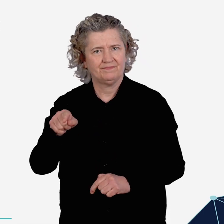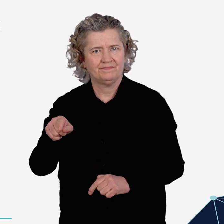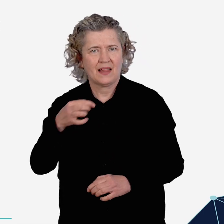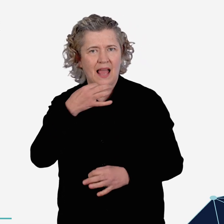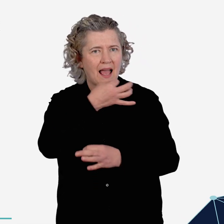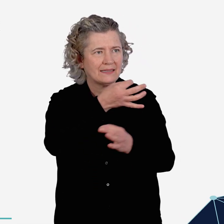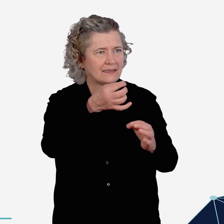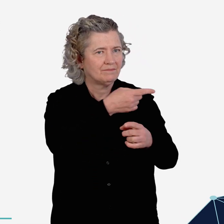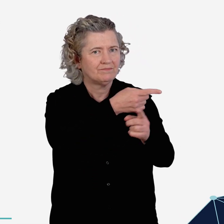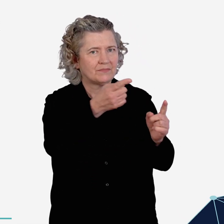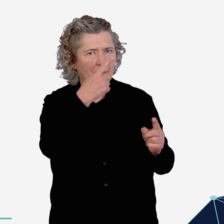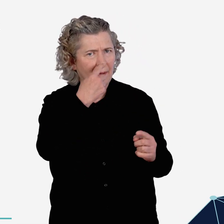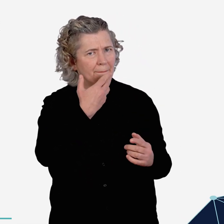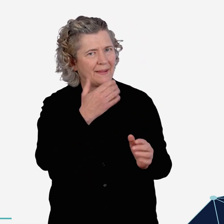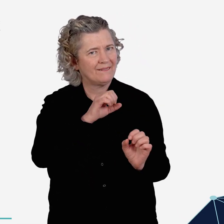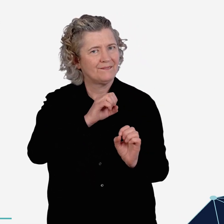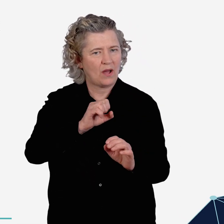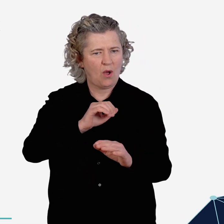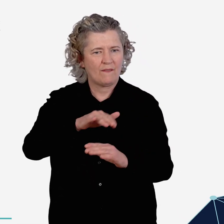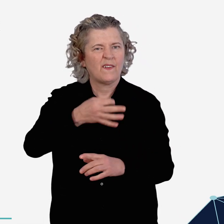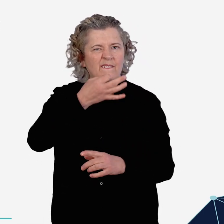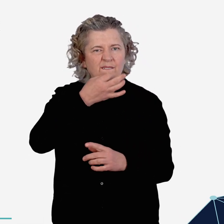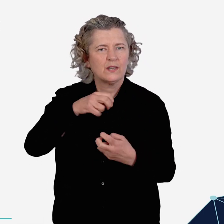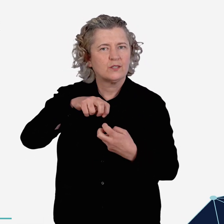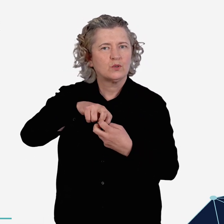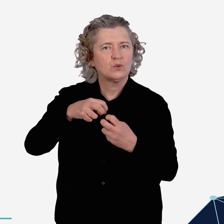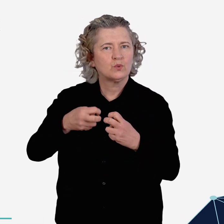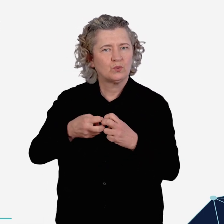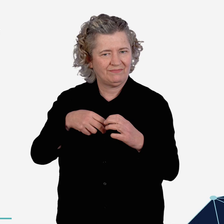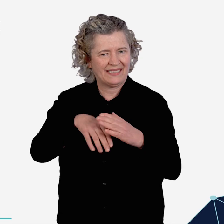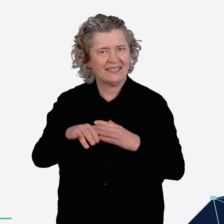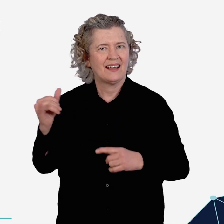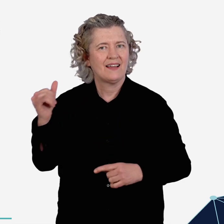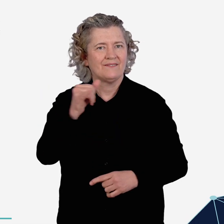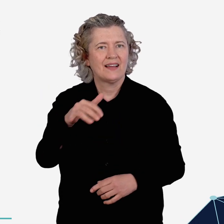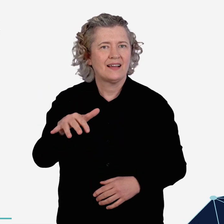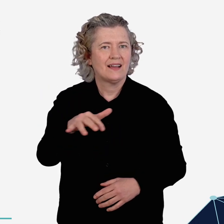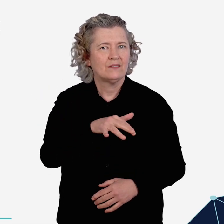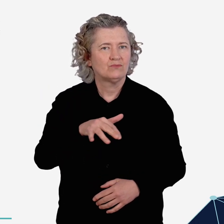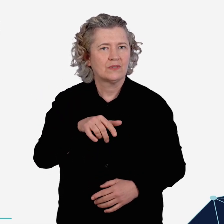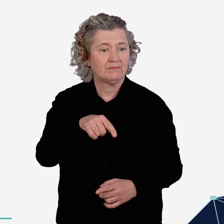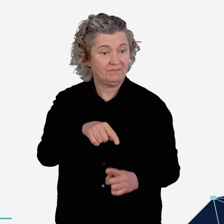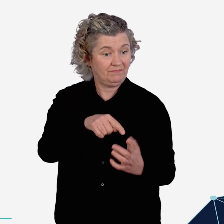The Aviation Green Paper asks people to provide feedback about key issues in the aviation sector.